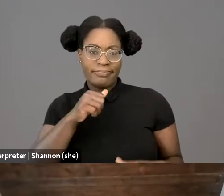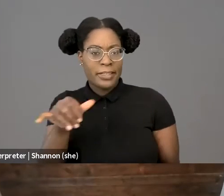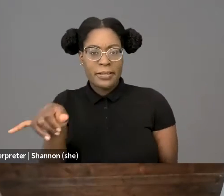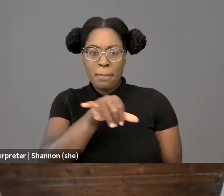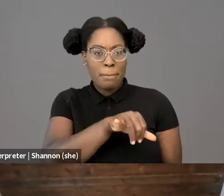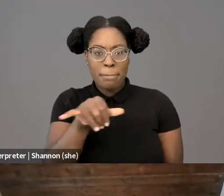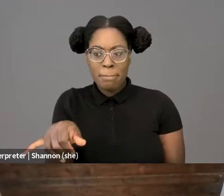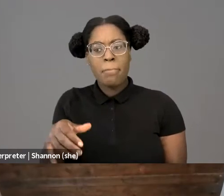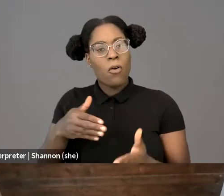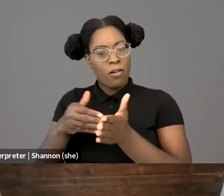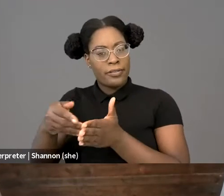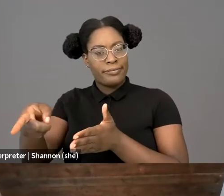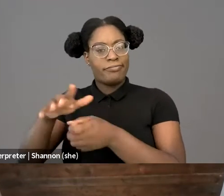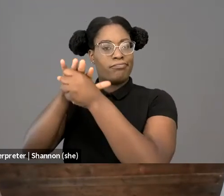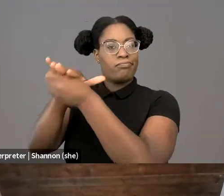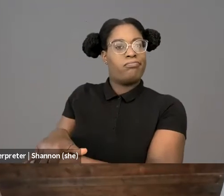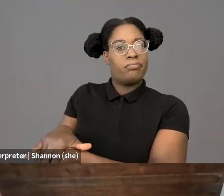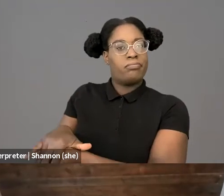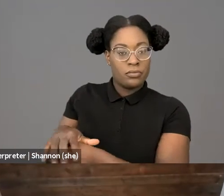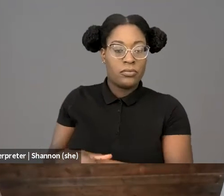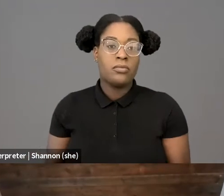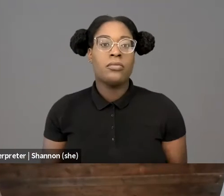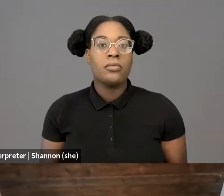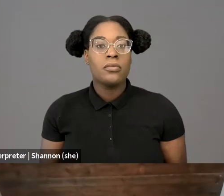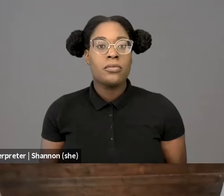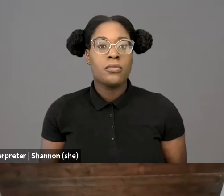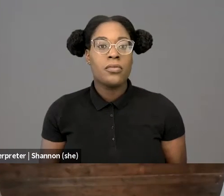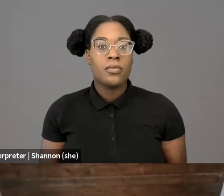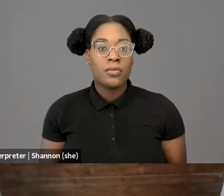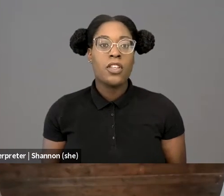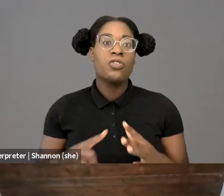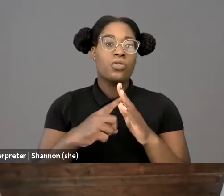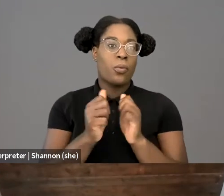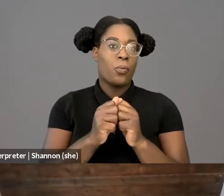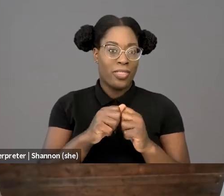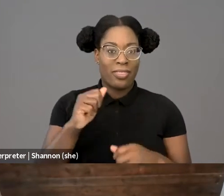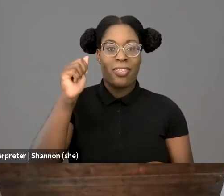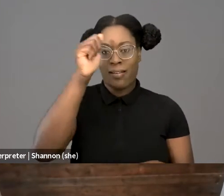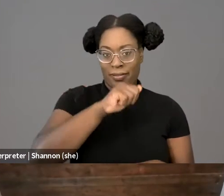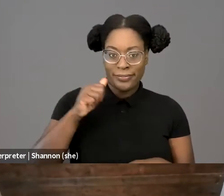and continuing with their descendants who frequently live as nominally free, but substantively second-class citizens.